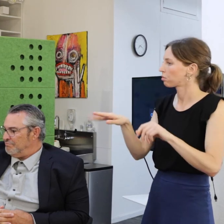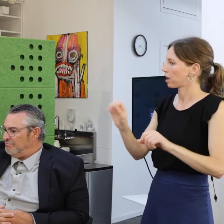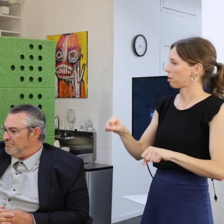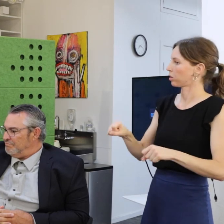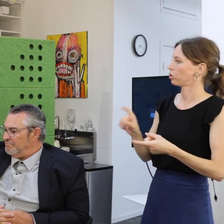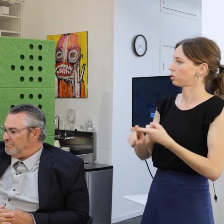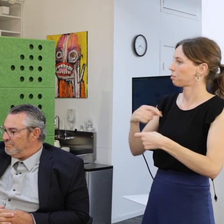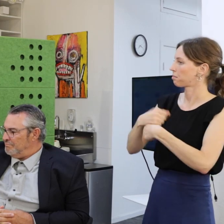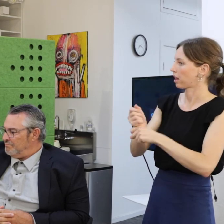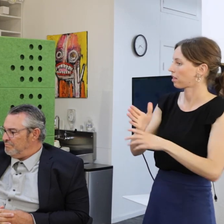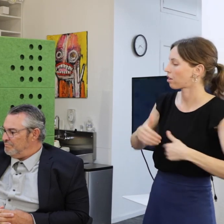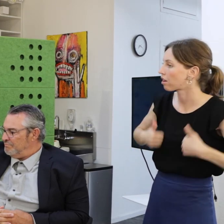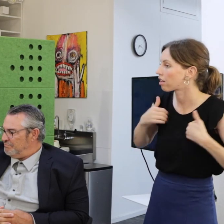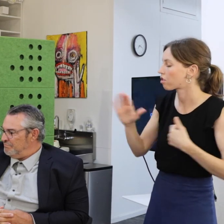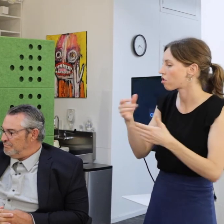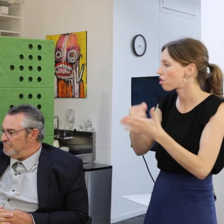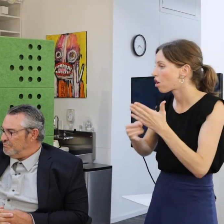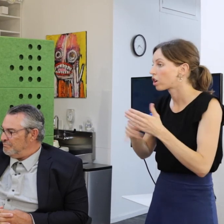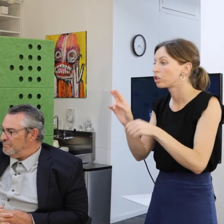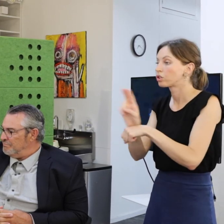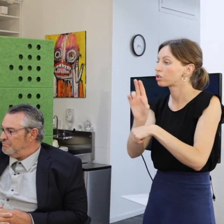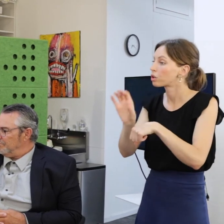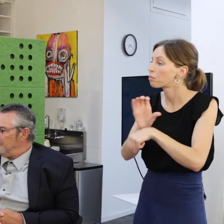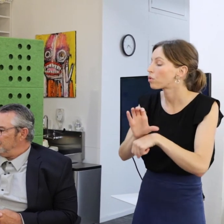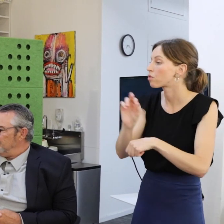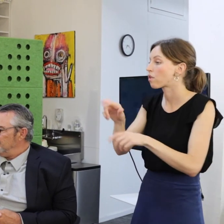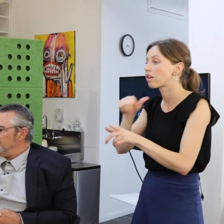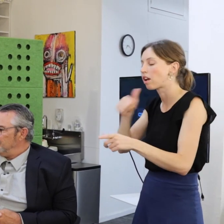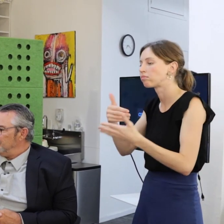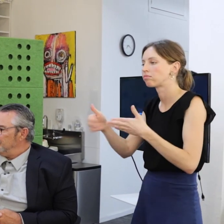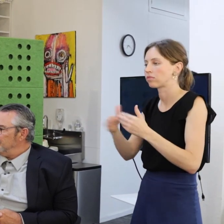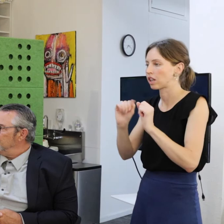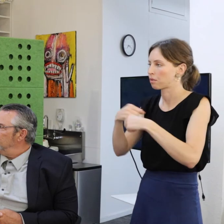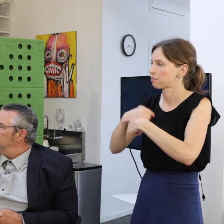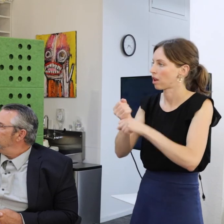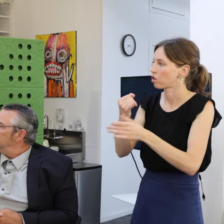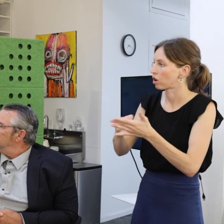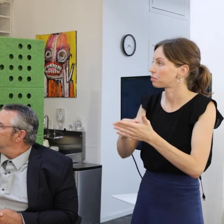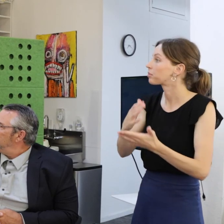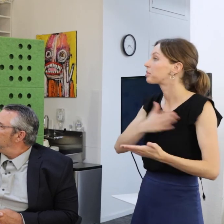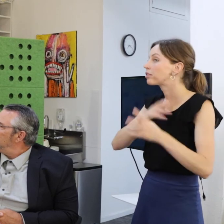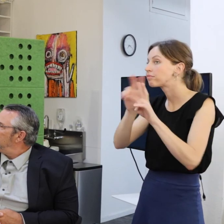art. Whether they can use a computer or not. So please take a look around this is our portrait show.